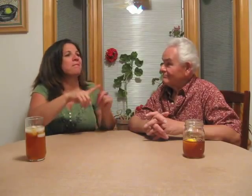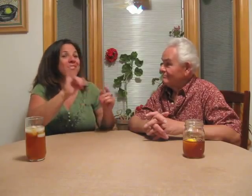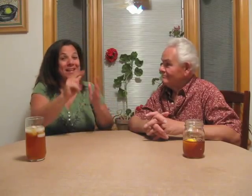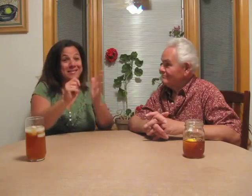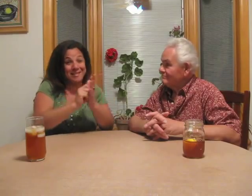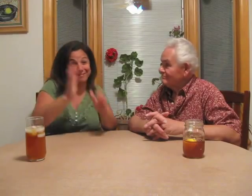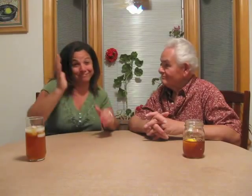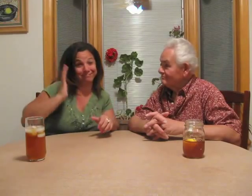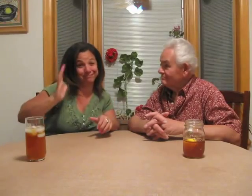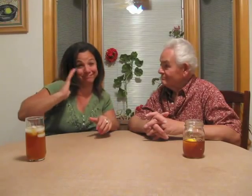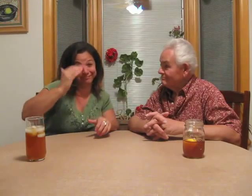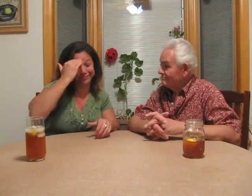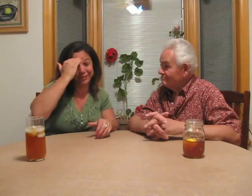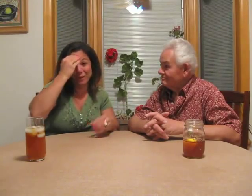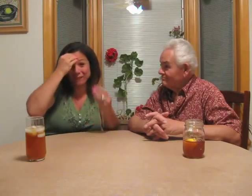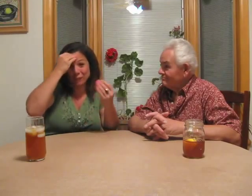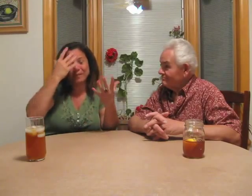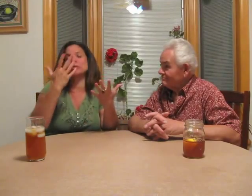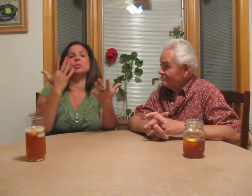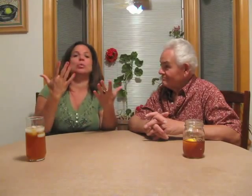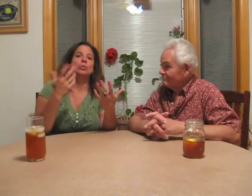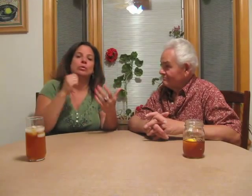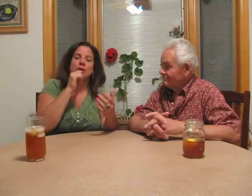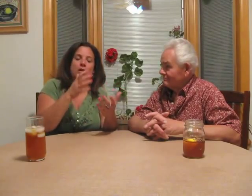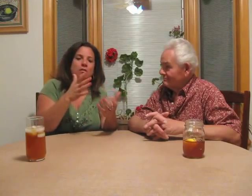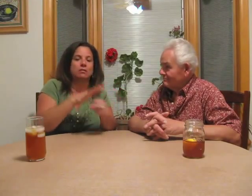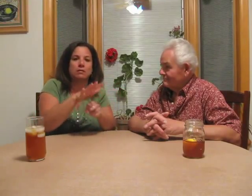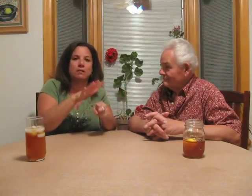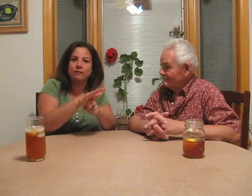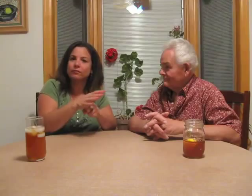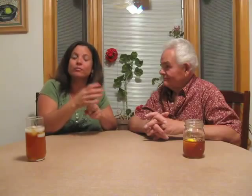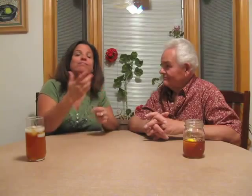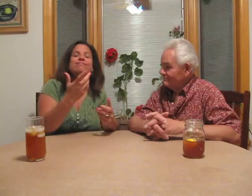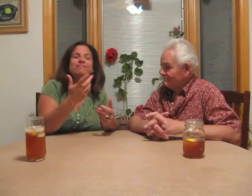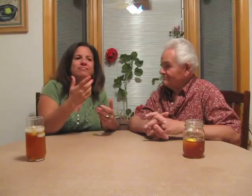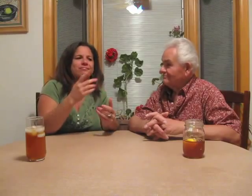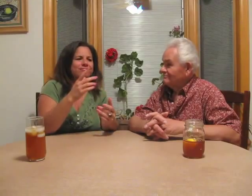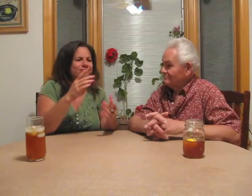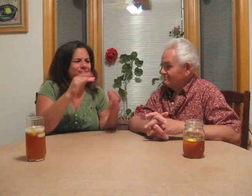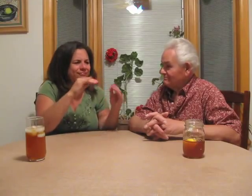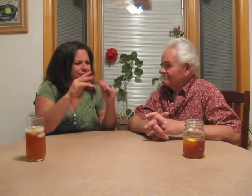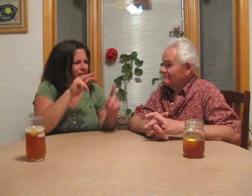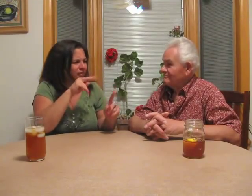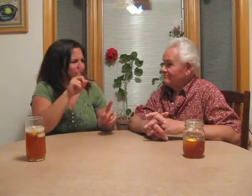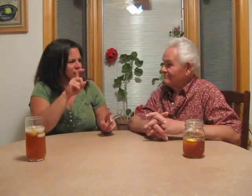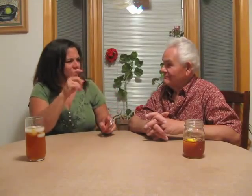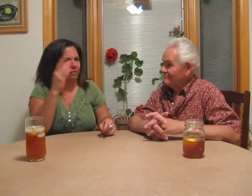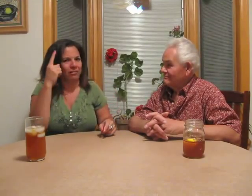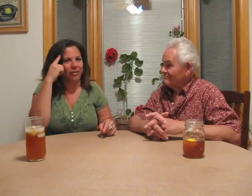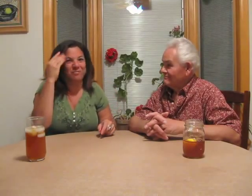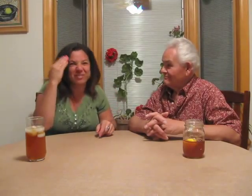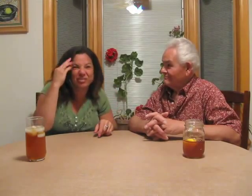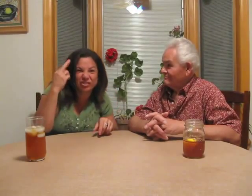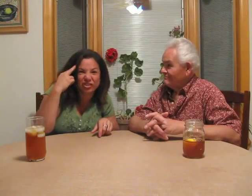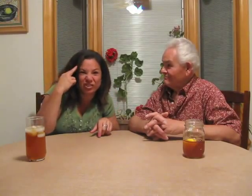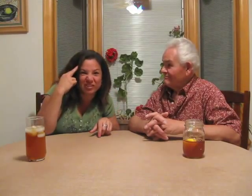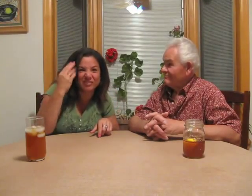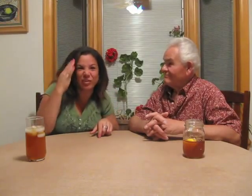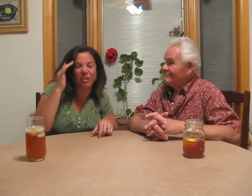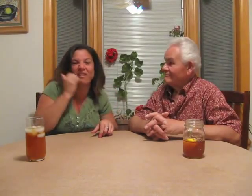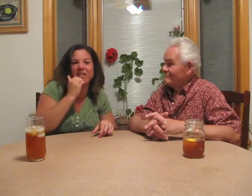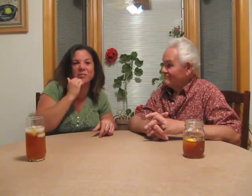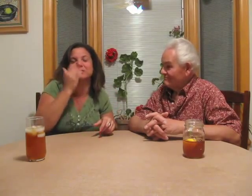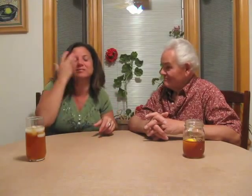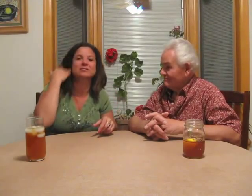But remember at that time, information was scarce about deafness. It was even misdiagnosed as mental retardation.